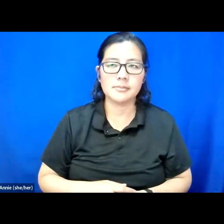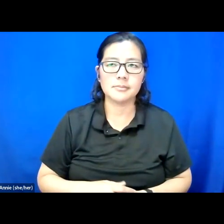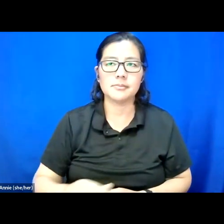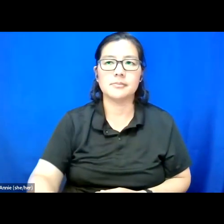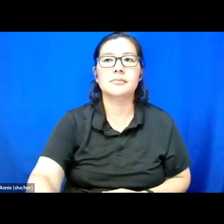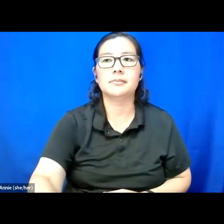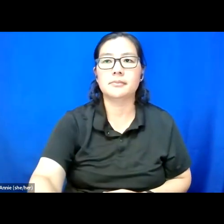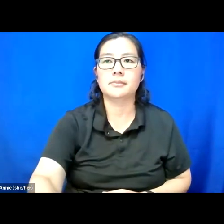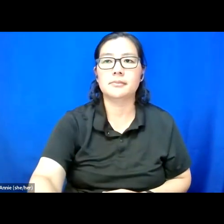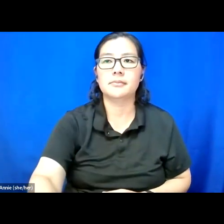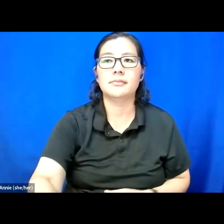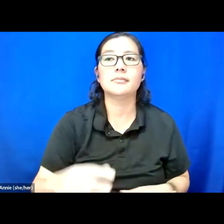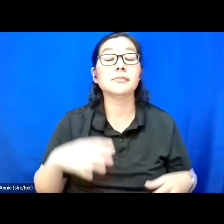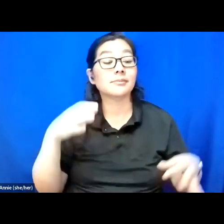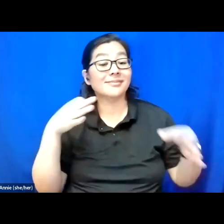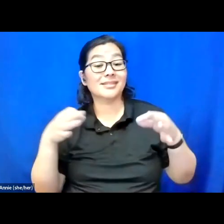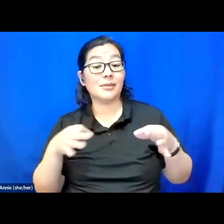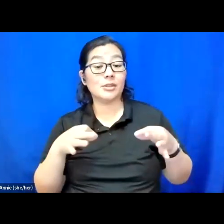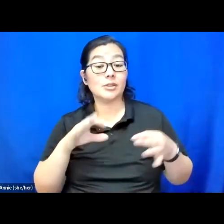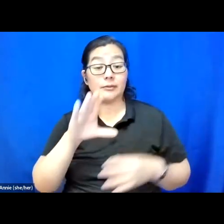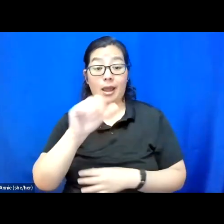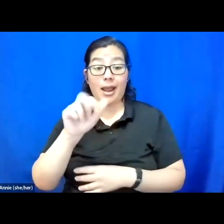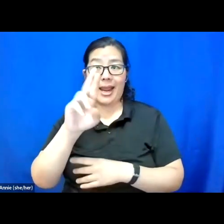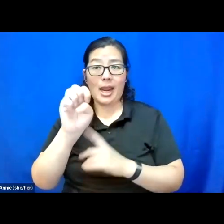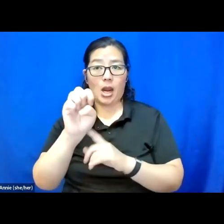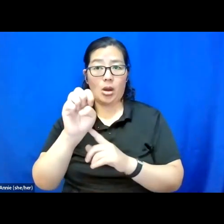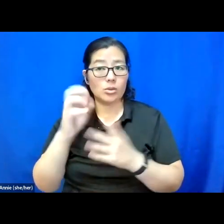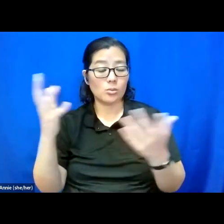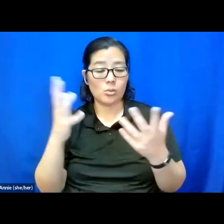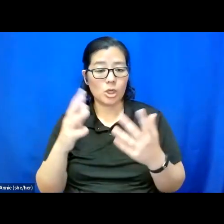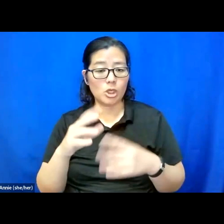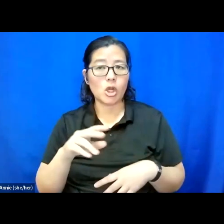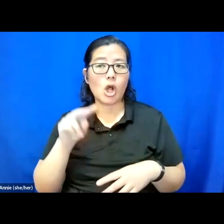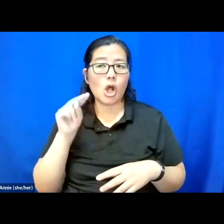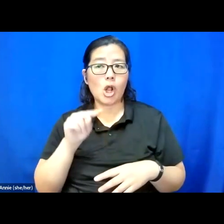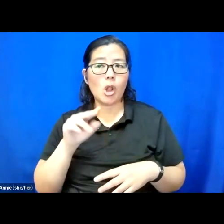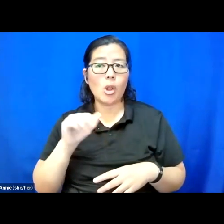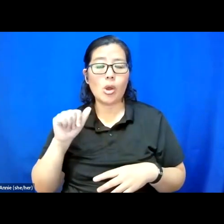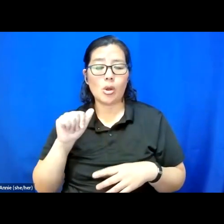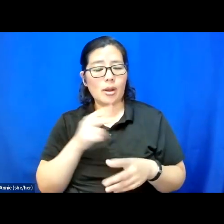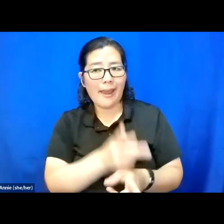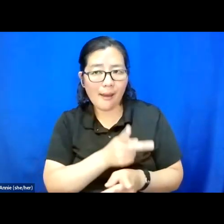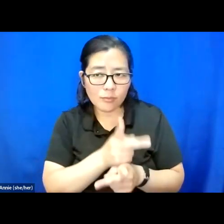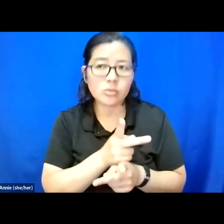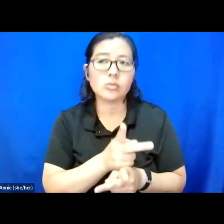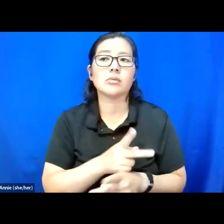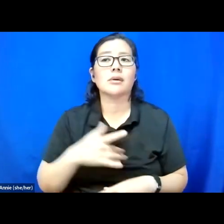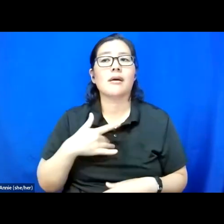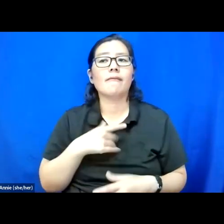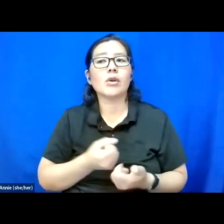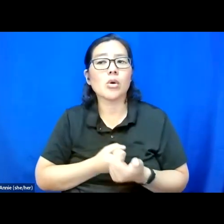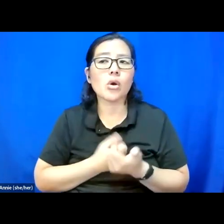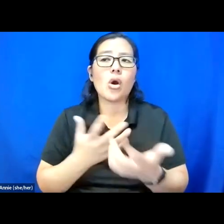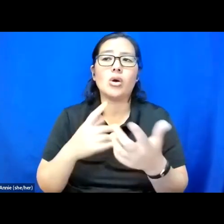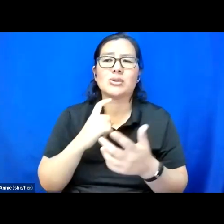The definition of care is to look after, to feel cause or intense provisions